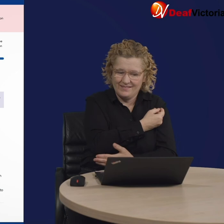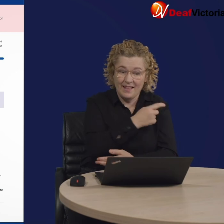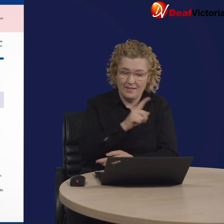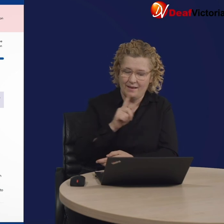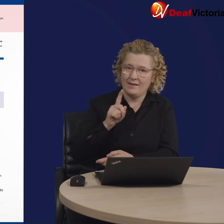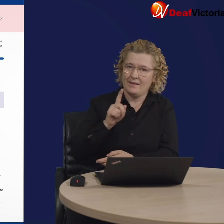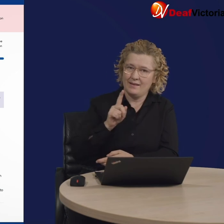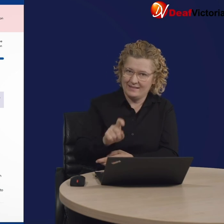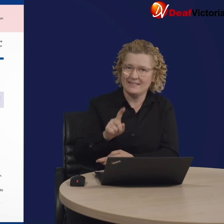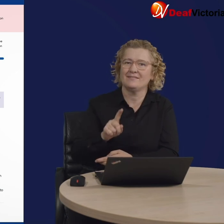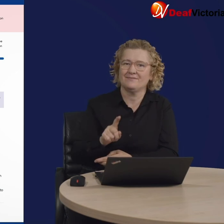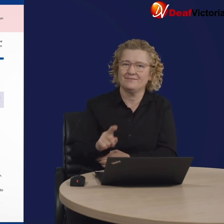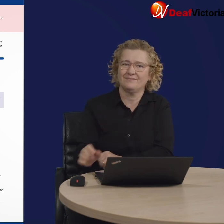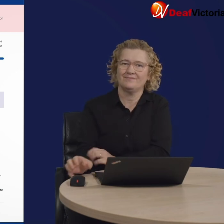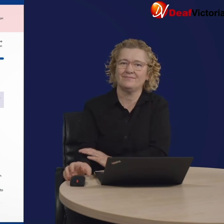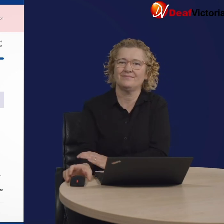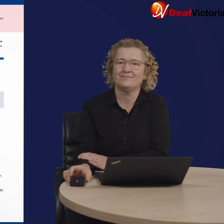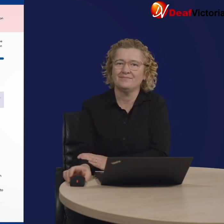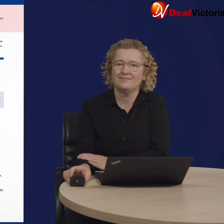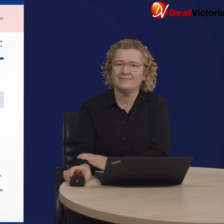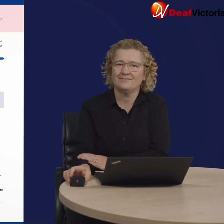Click "submit" to confirm the booking.